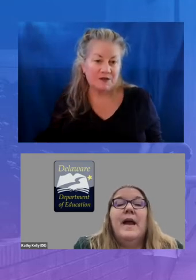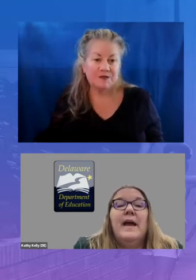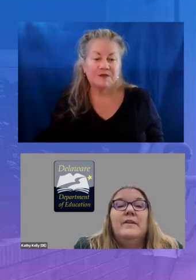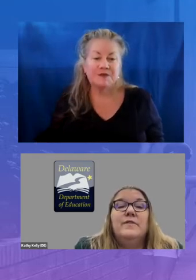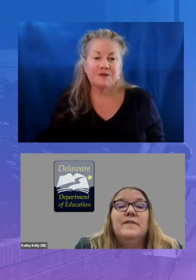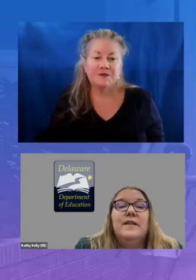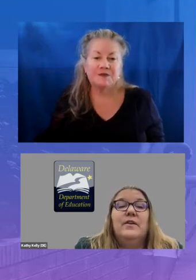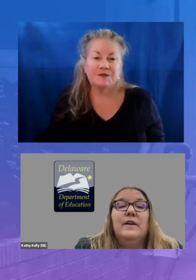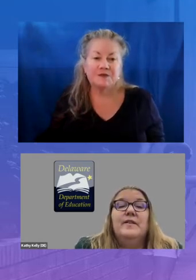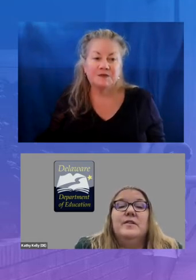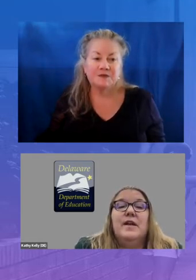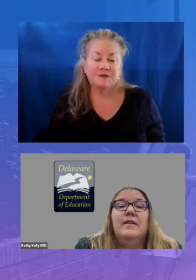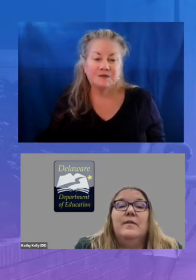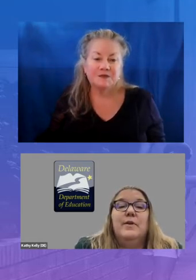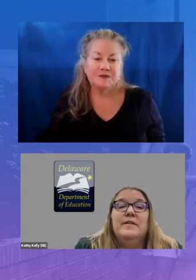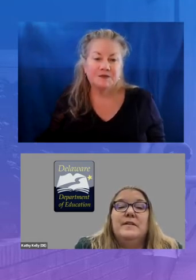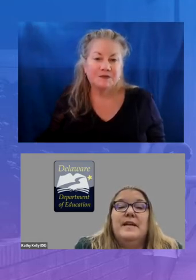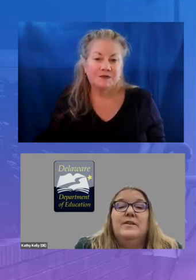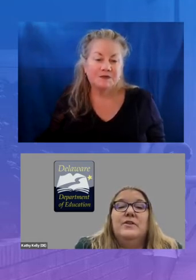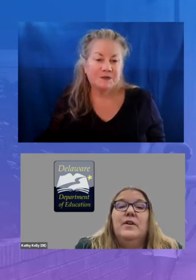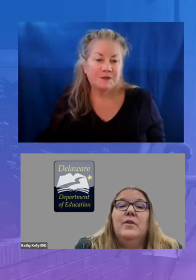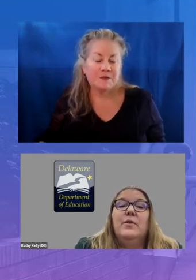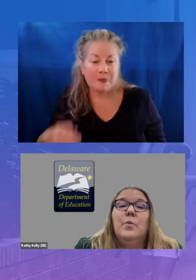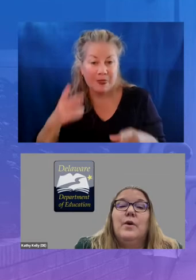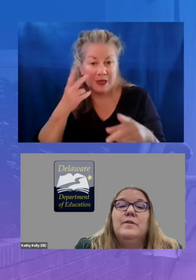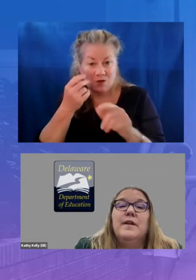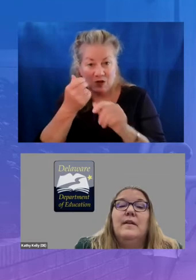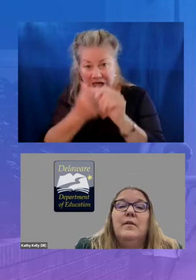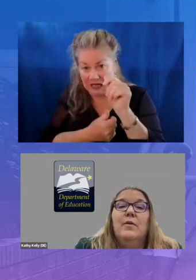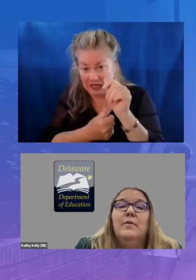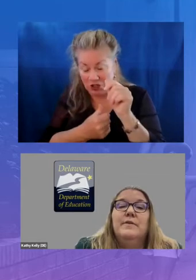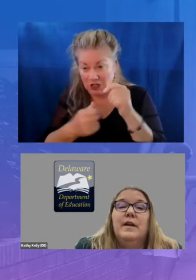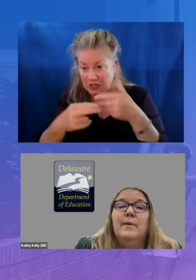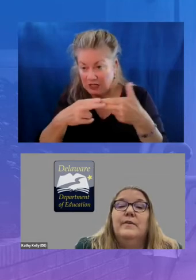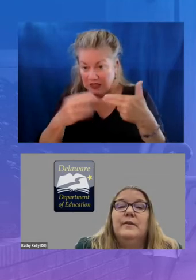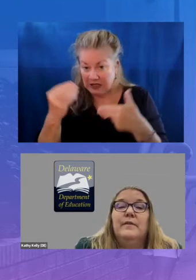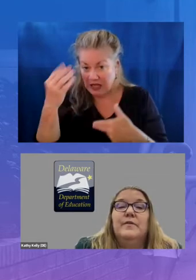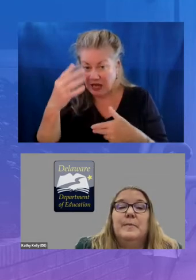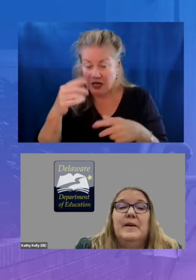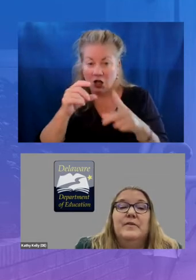as you've seen on each slide in the presentation the words and logo delaware delivers appears